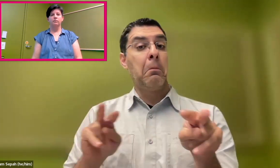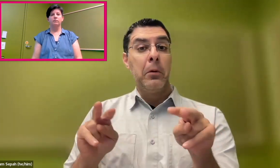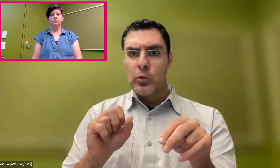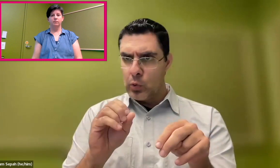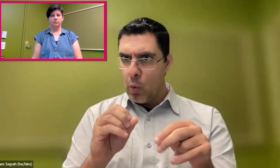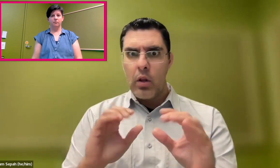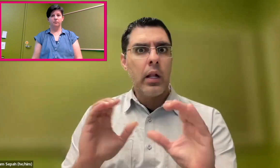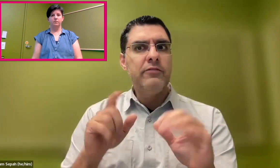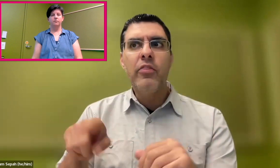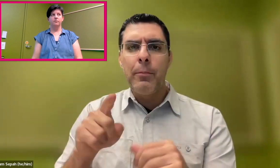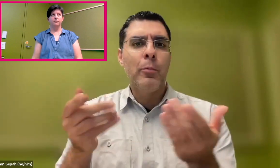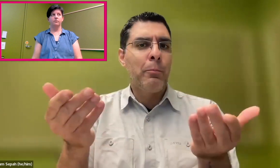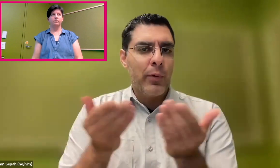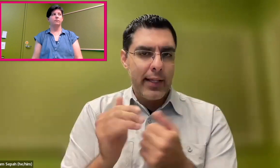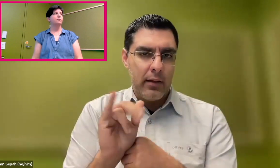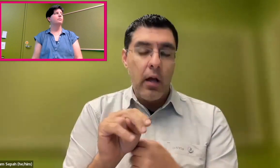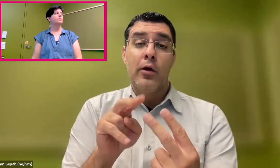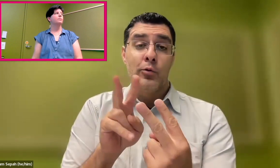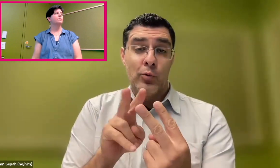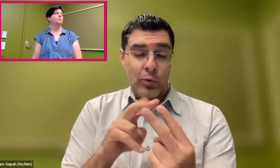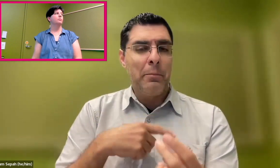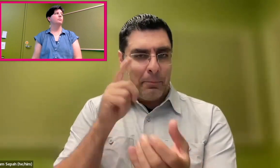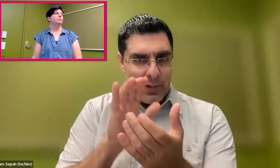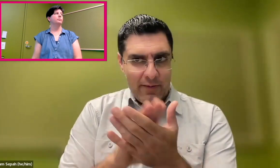who actively seek for jobs in the background,